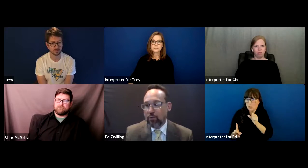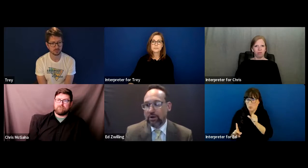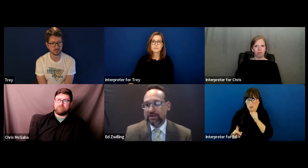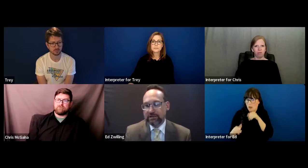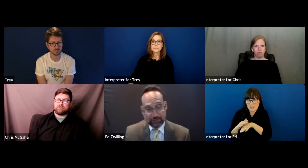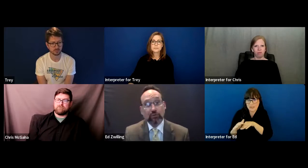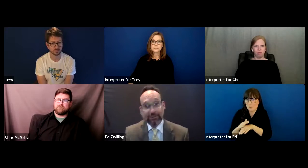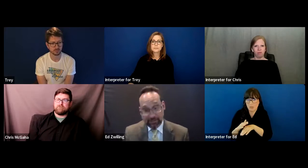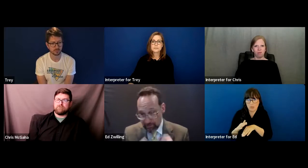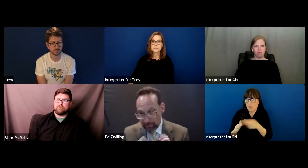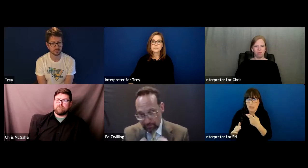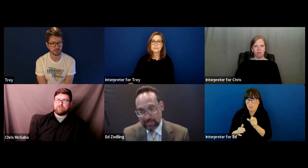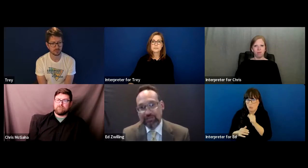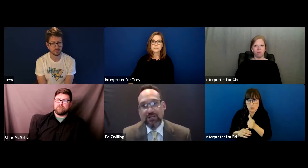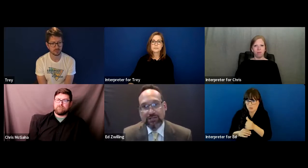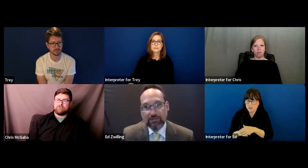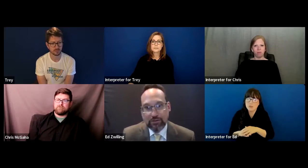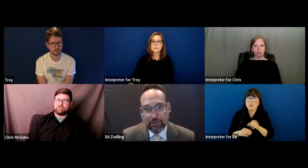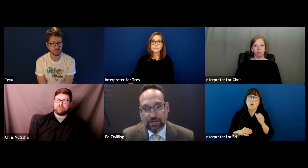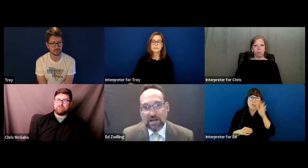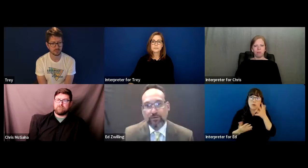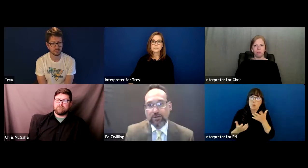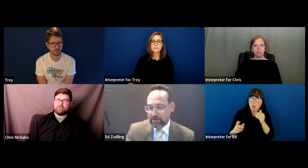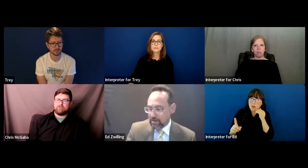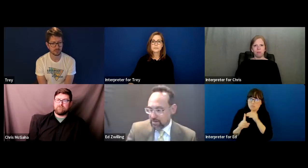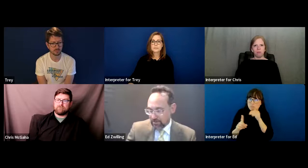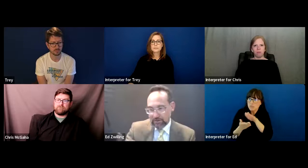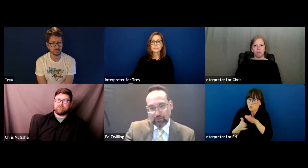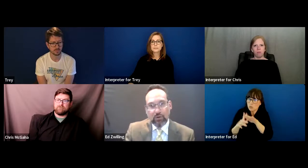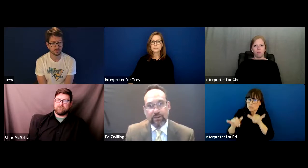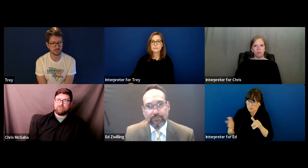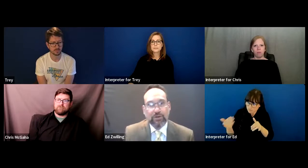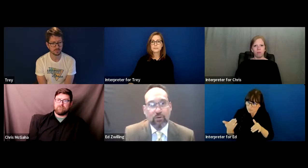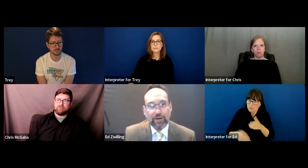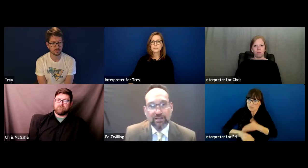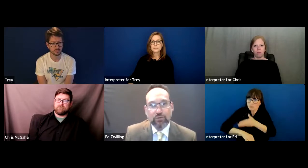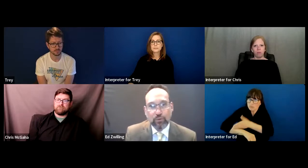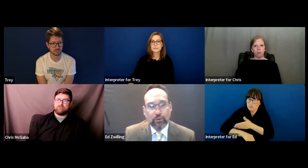They wanted the school system to make changes so their child could enjoy going to high school